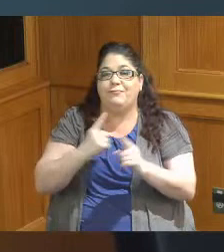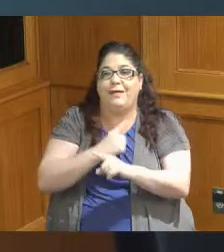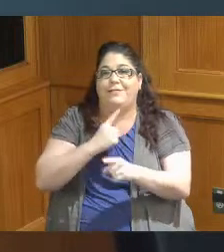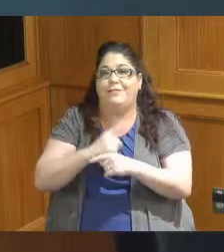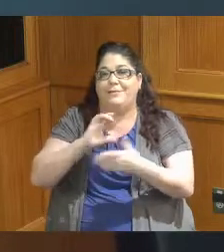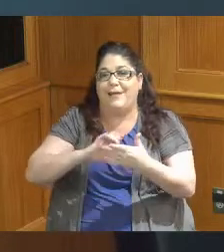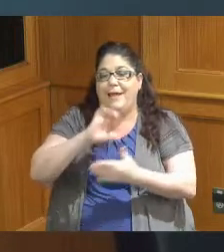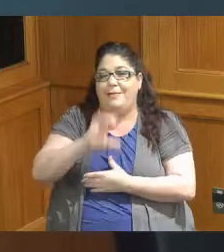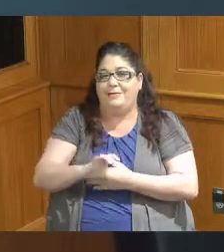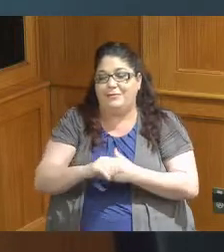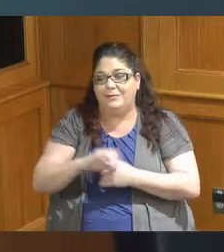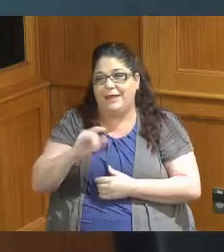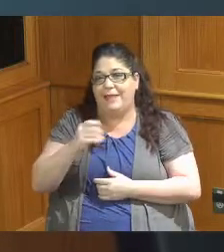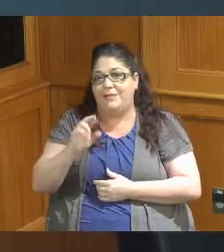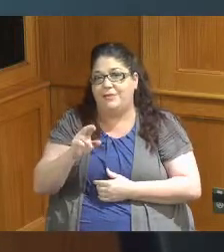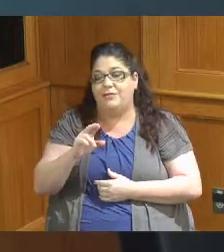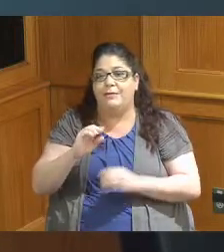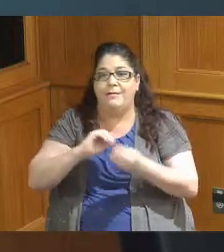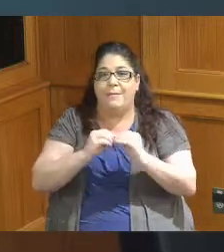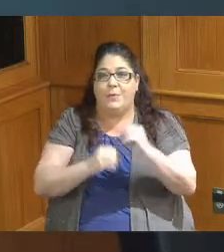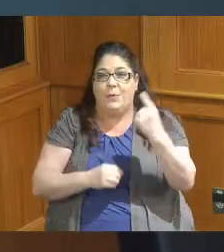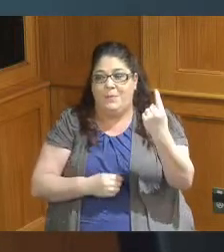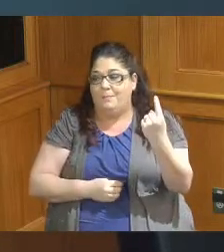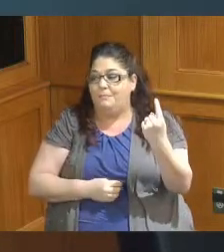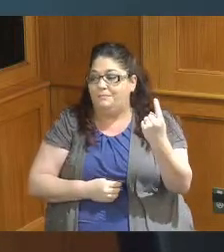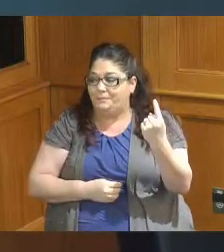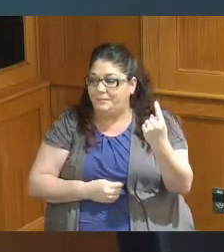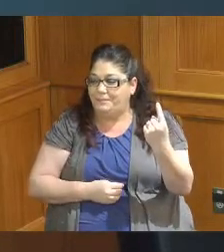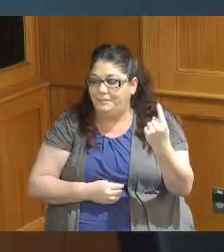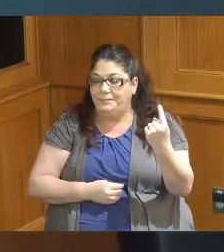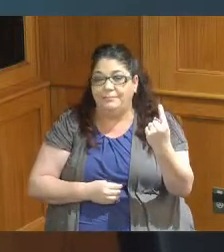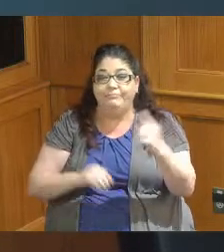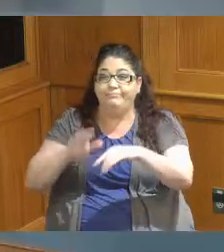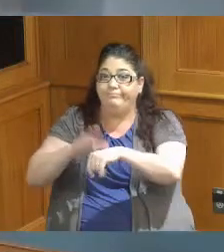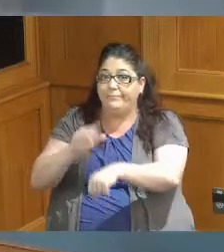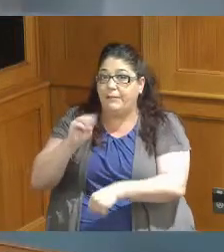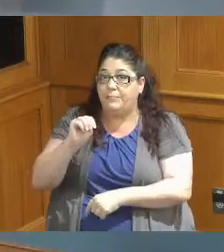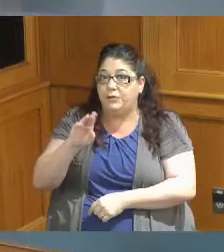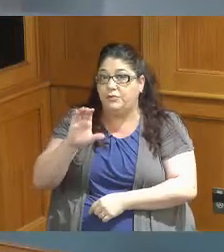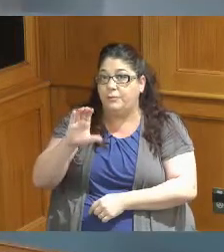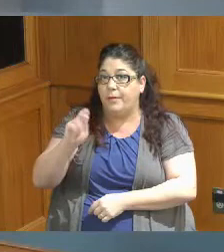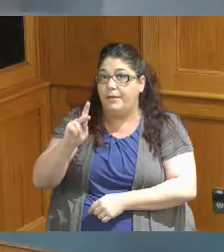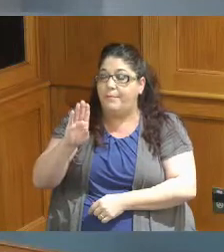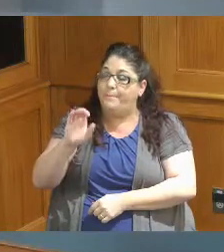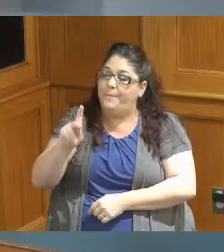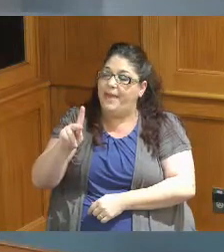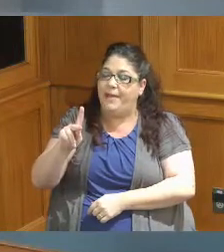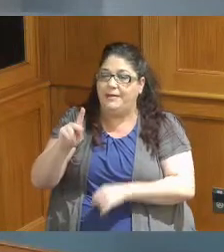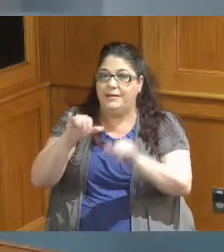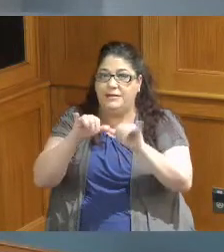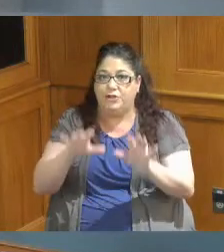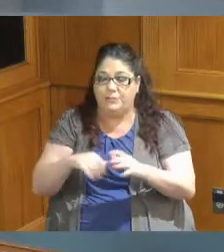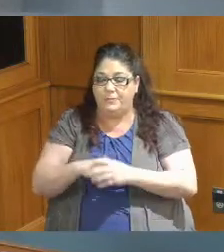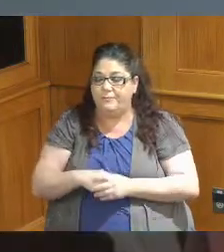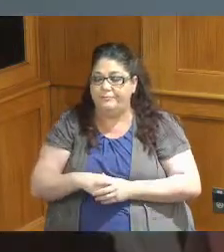item number one Mr Beck our Engineer good afternoon I only have one item